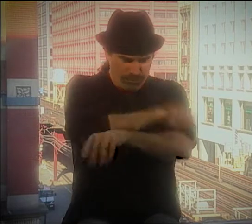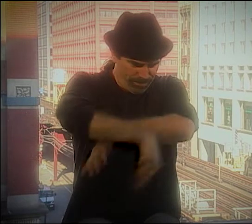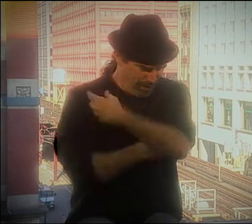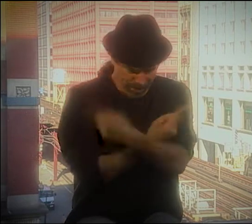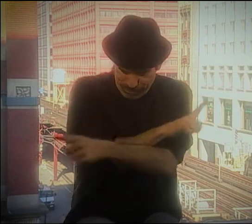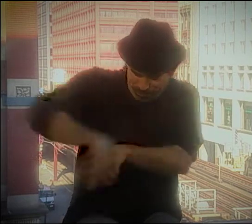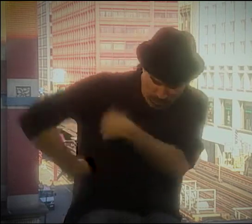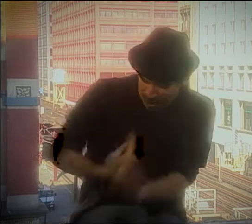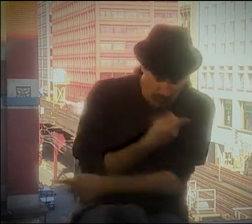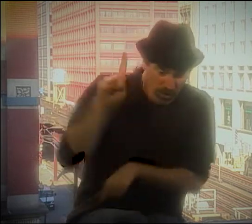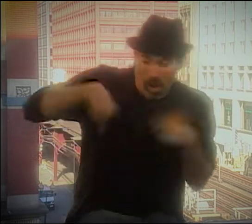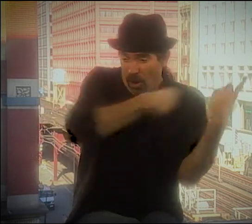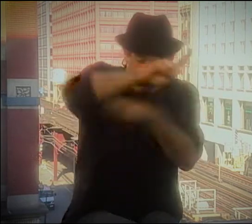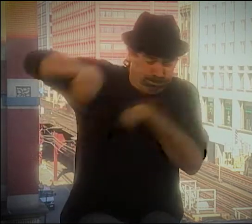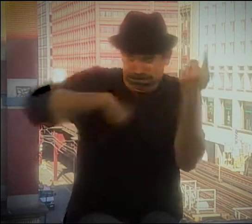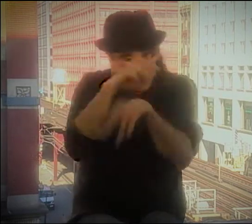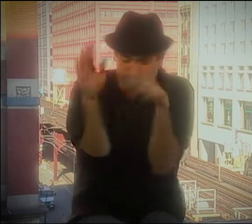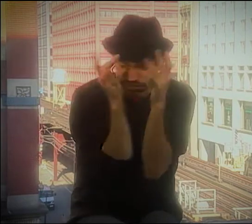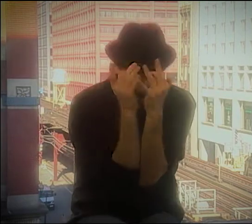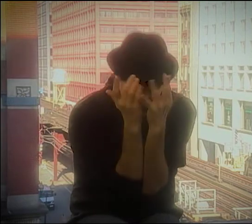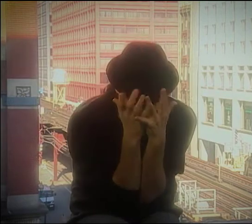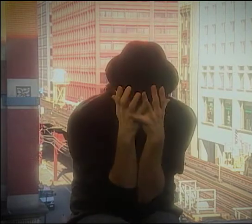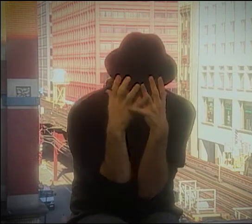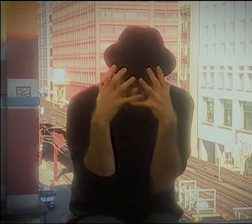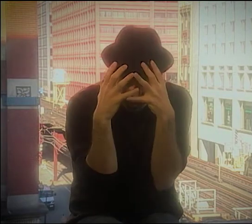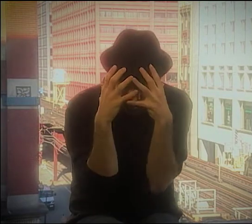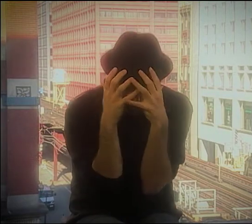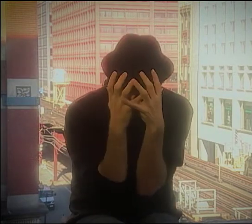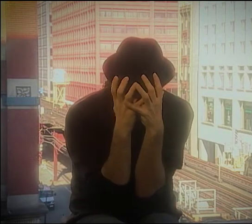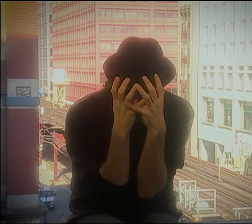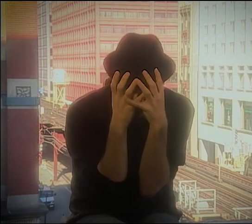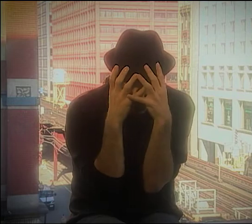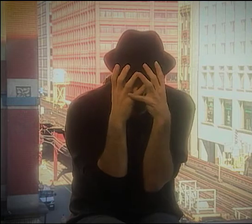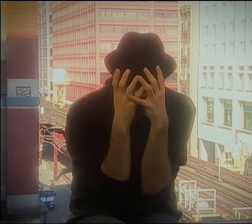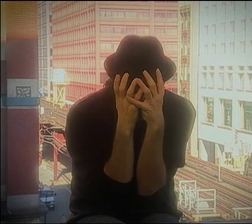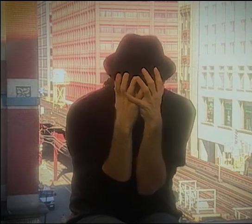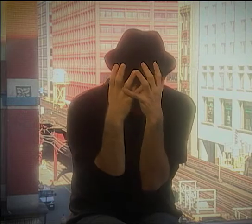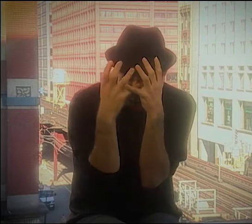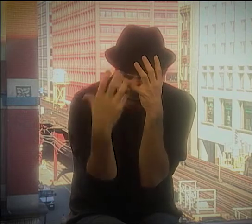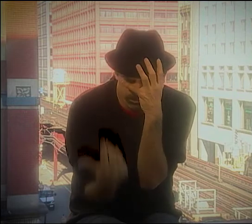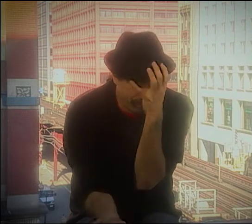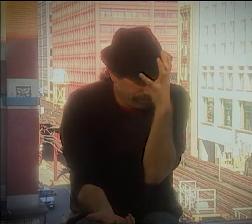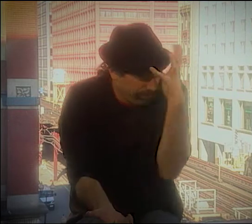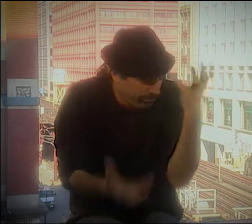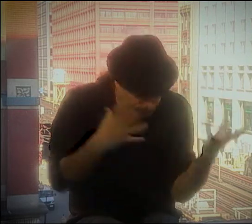AND ALL OF A SUDDEN IT BECAME ALIVE AND WRAPPED AROUND ME